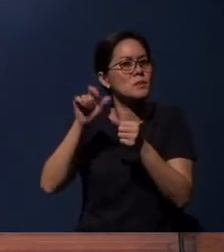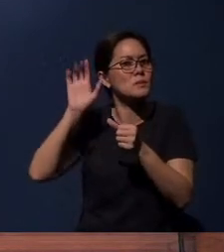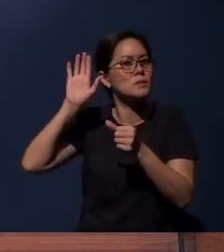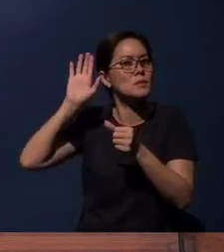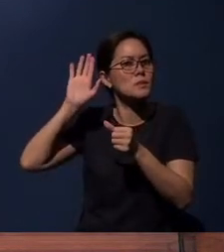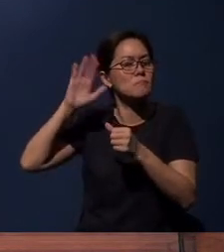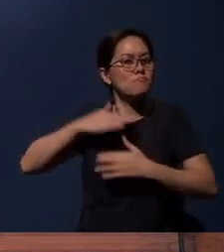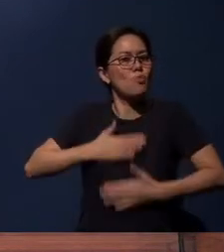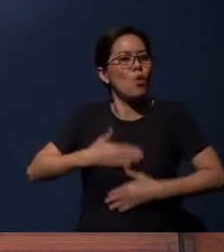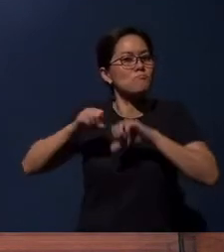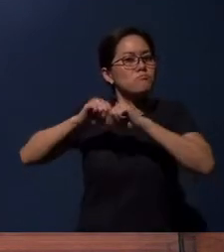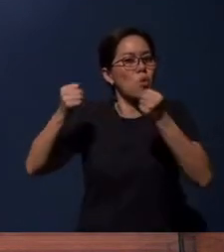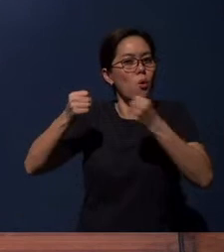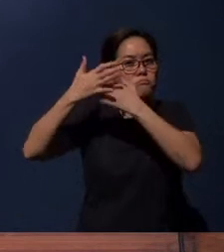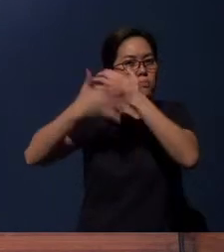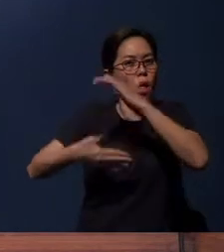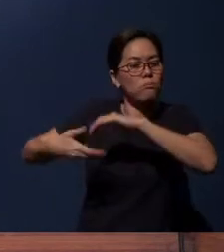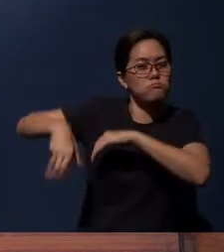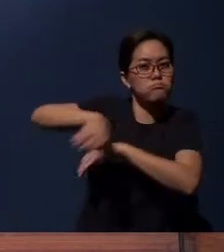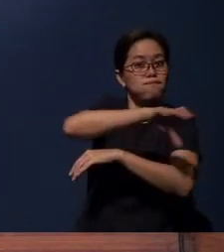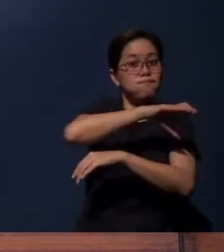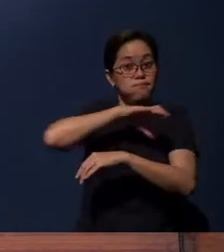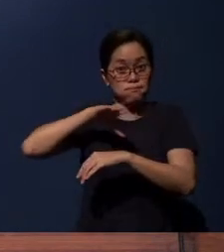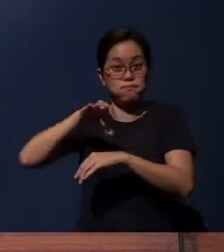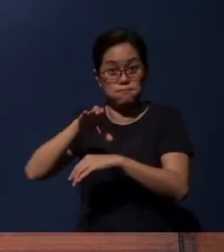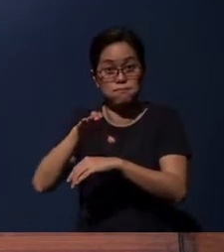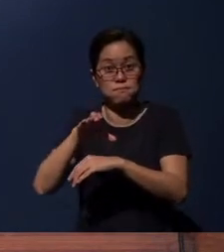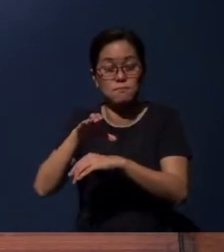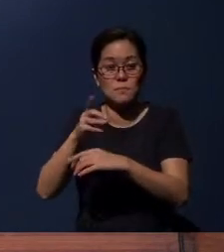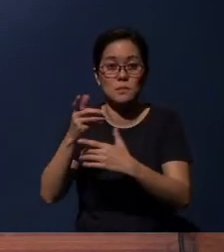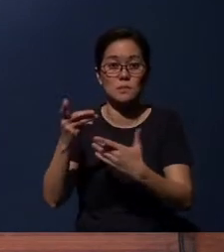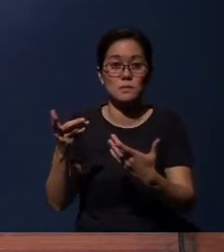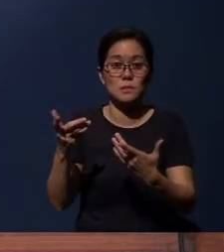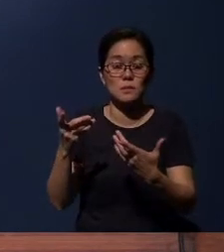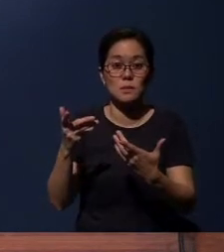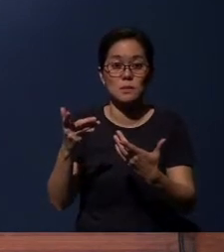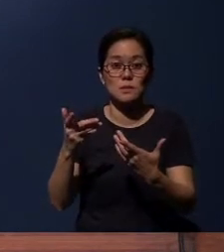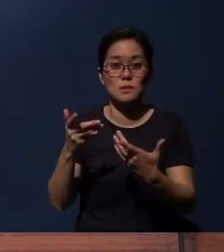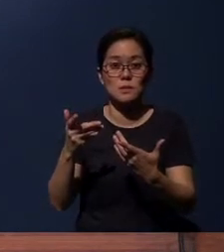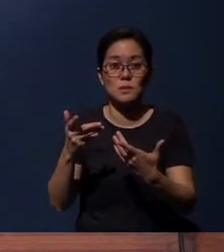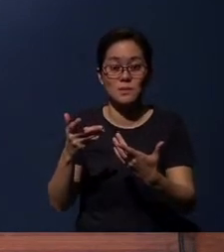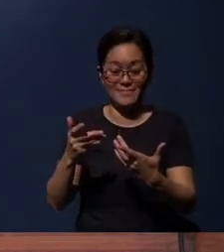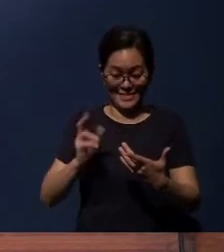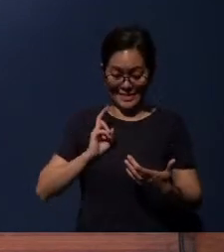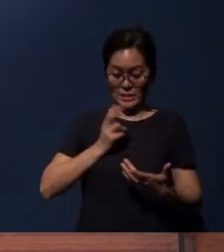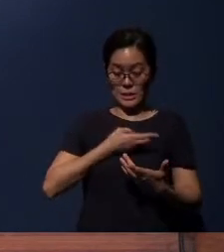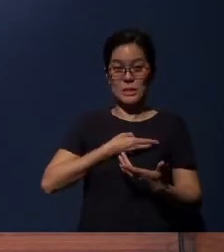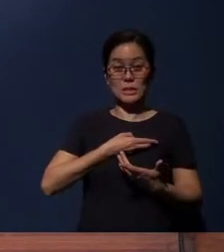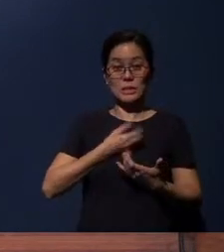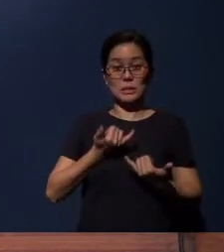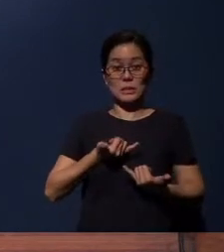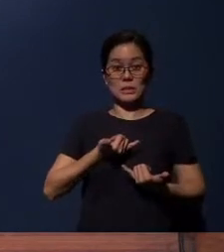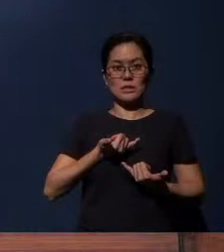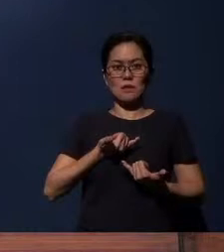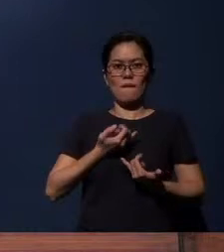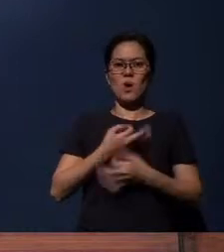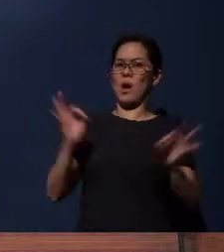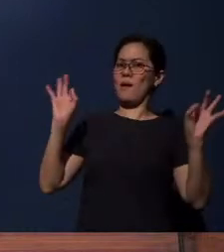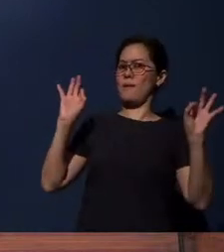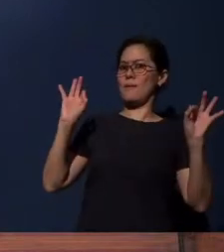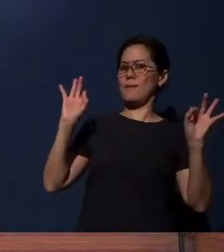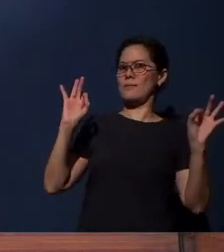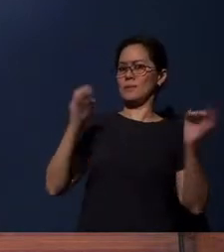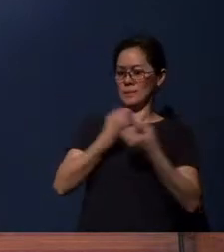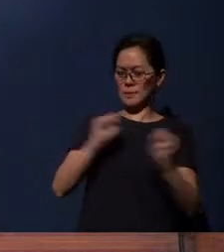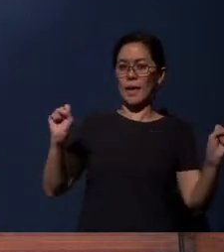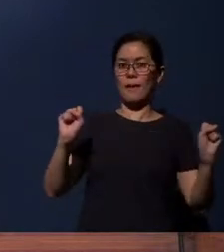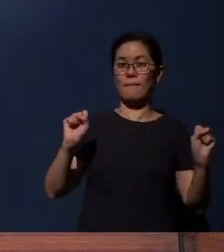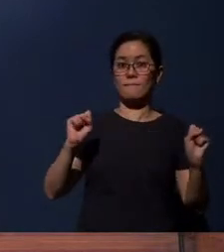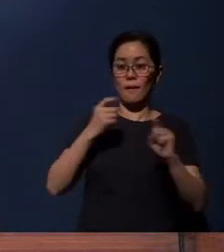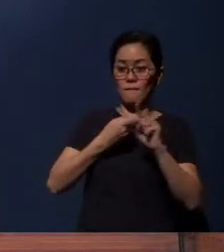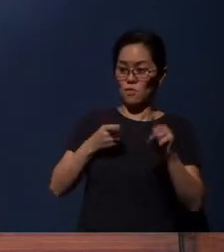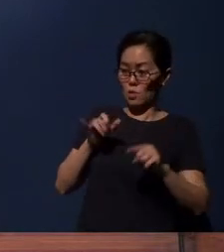the blood that was shed, frees us and saves us from that sin and death,